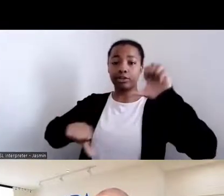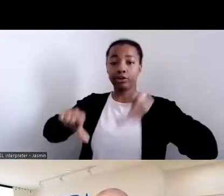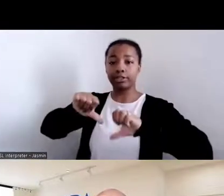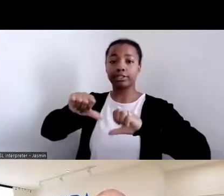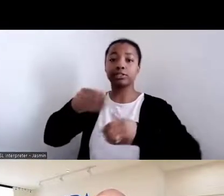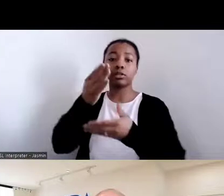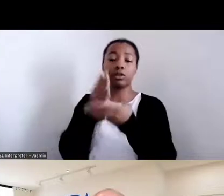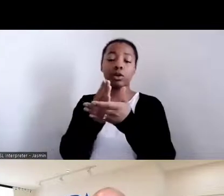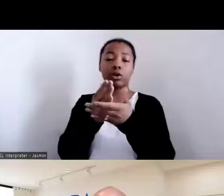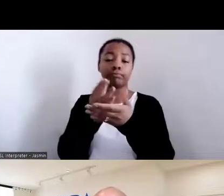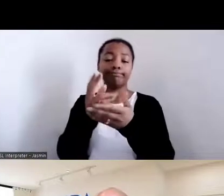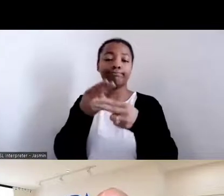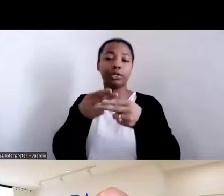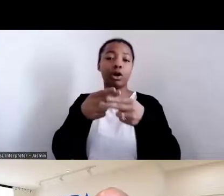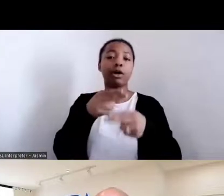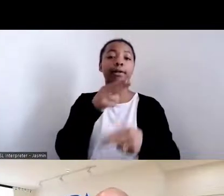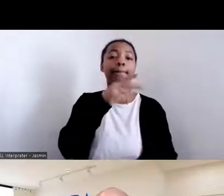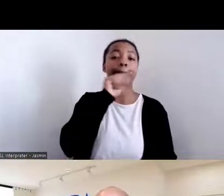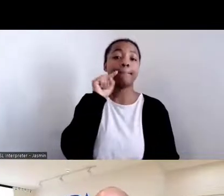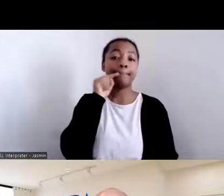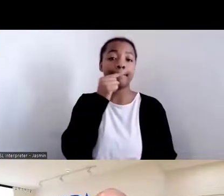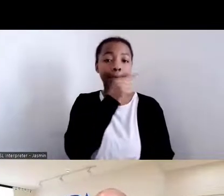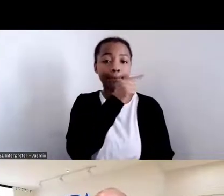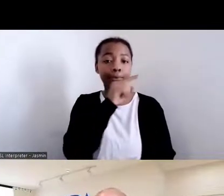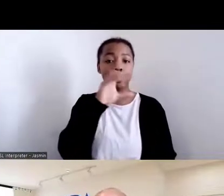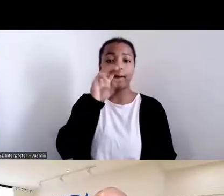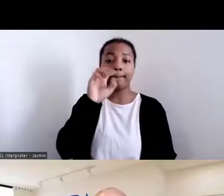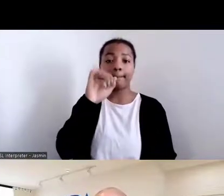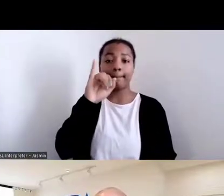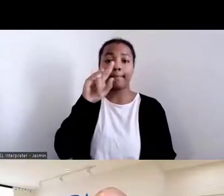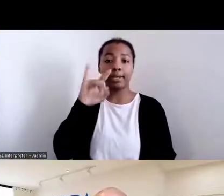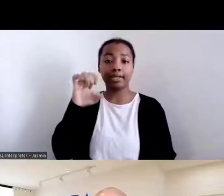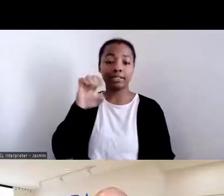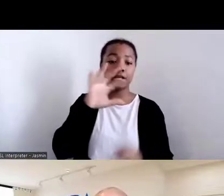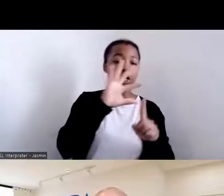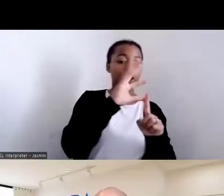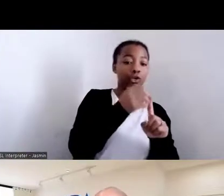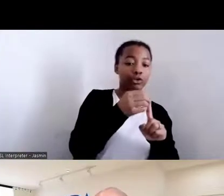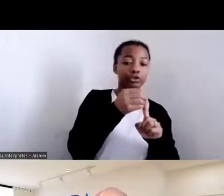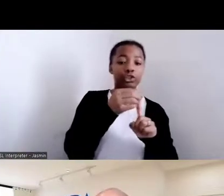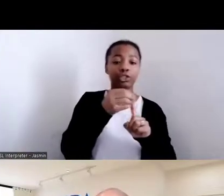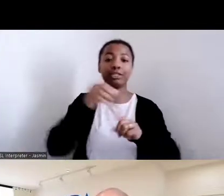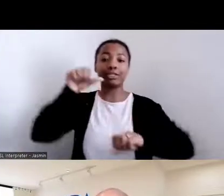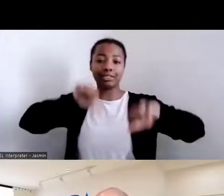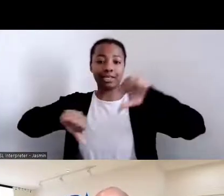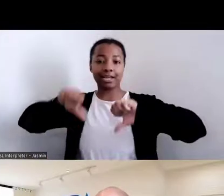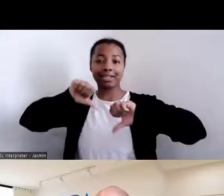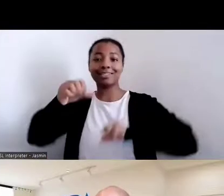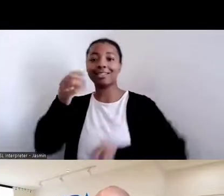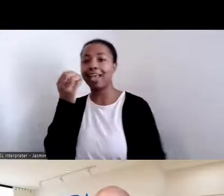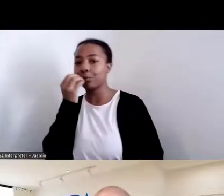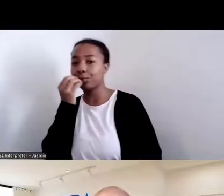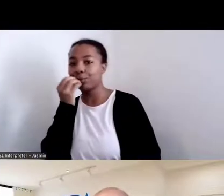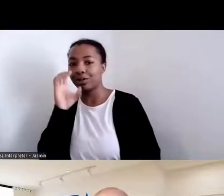Through this series, we have explored maize and corn as a global food staple and its role in food, culture, and society.